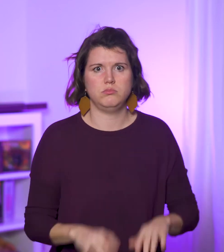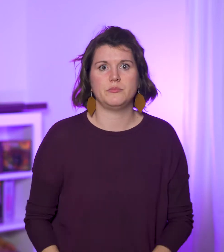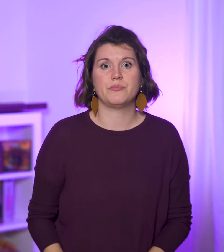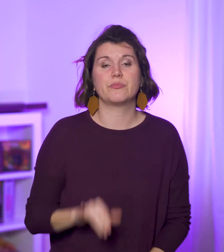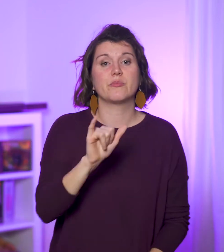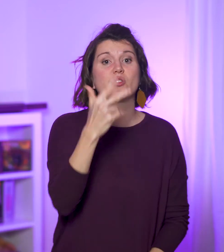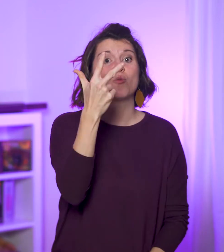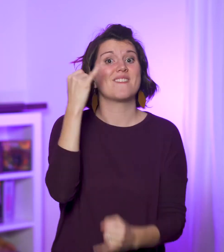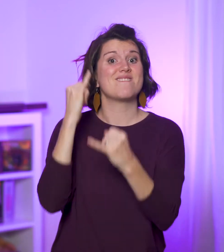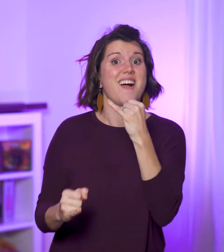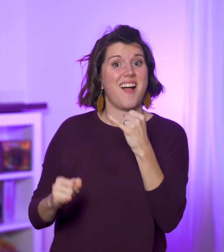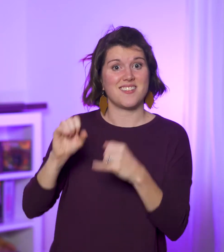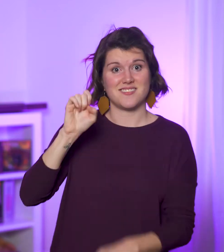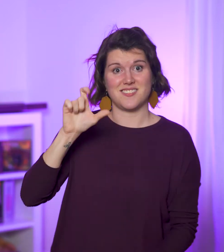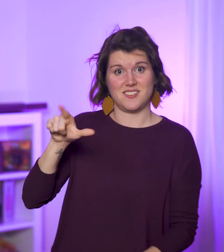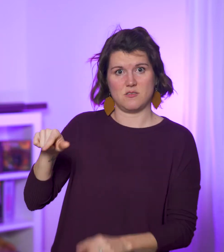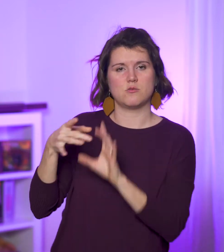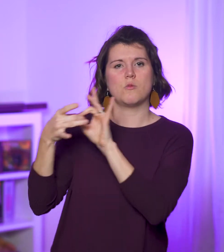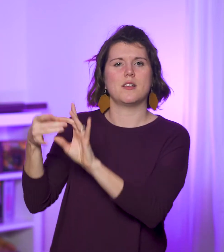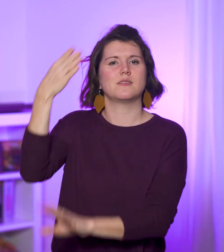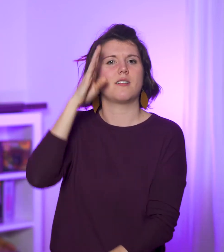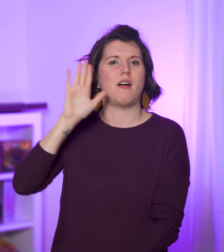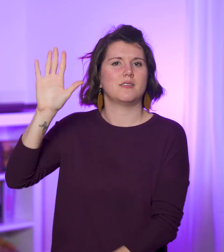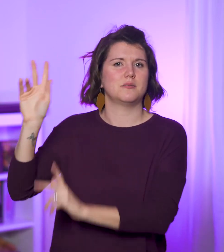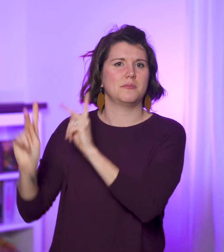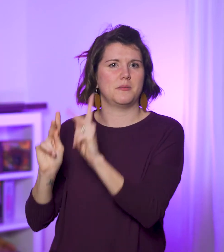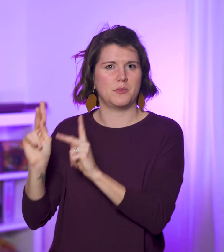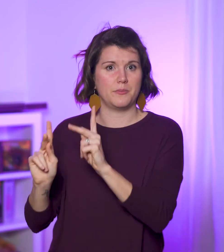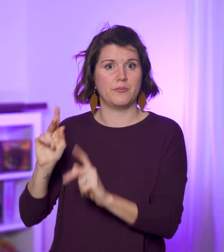The three final seals pertain to God’s people: